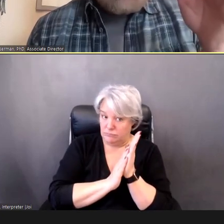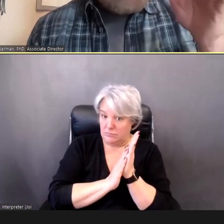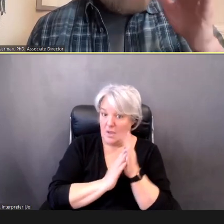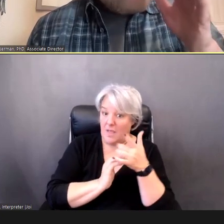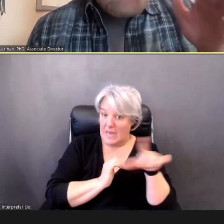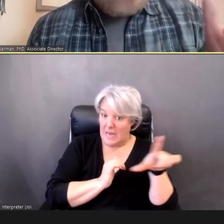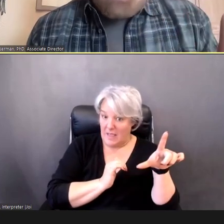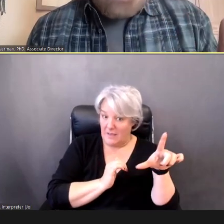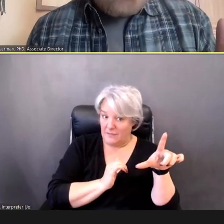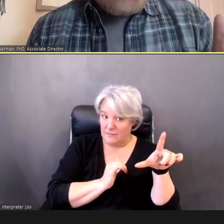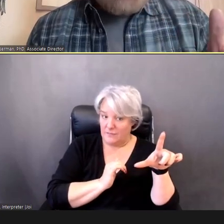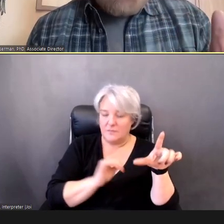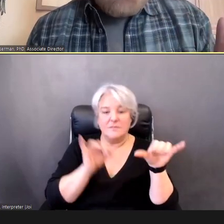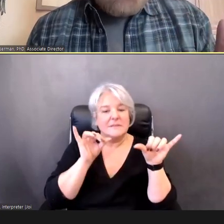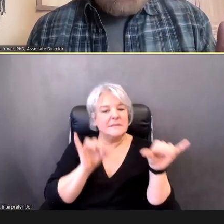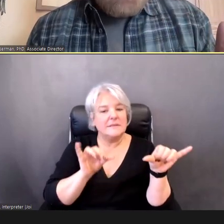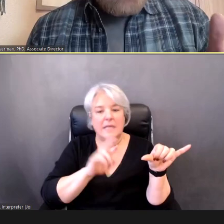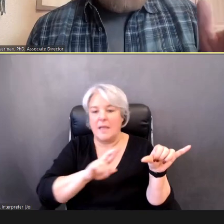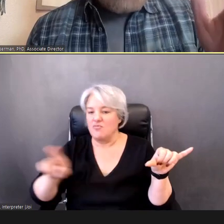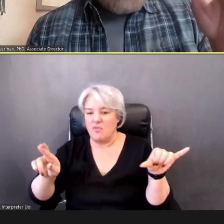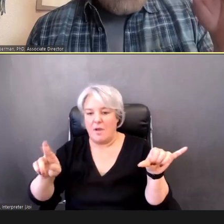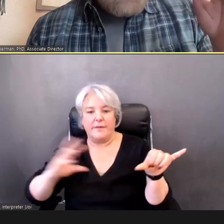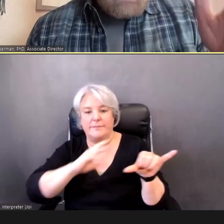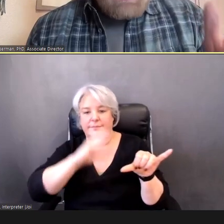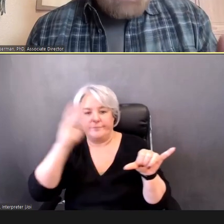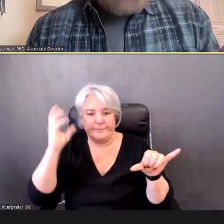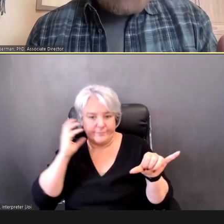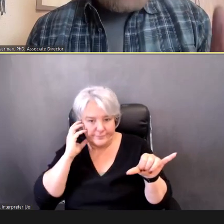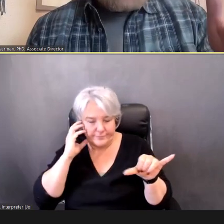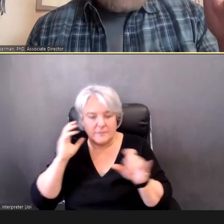way as the right ear, recording each presentation result, as you go,